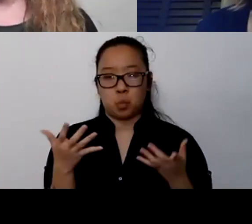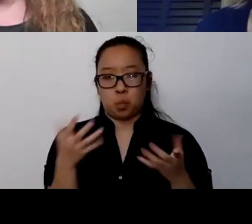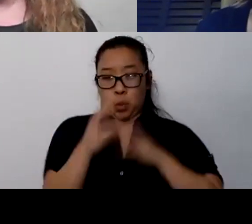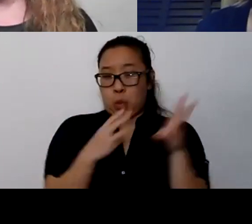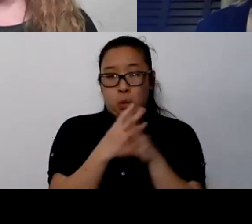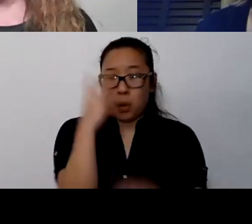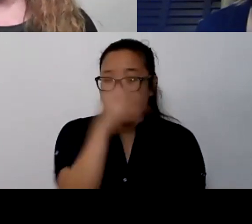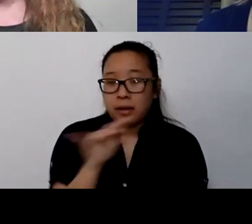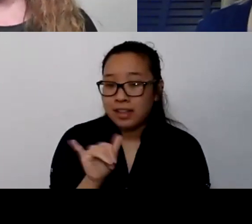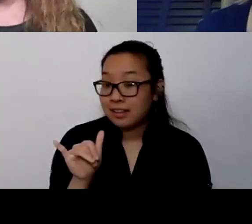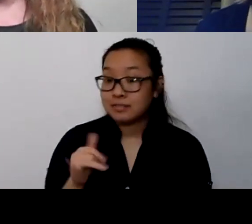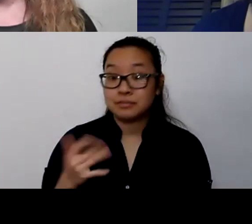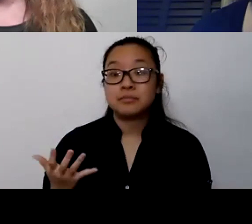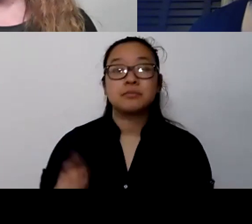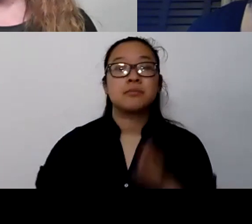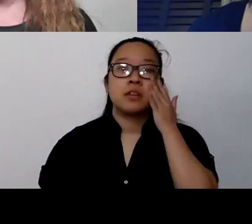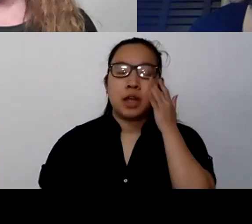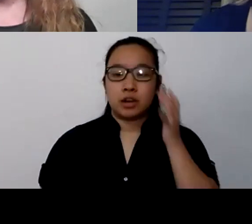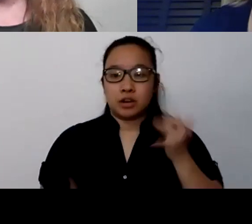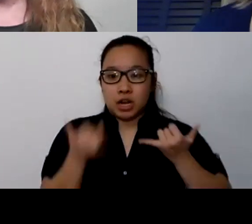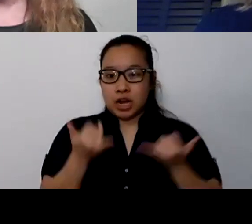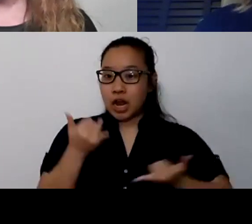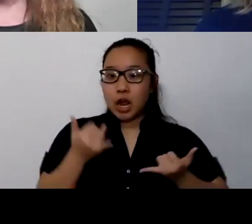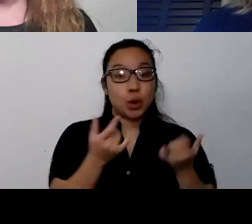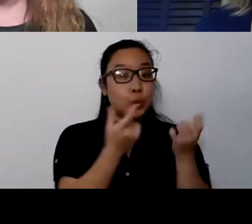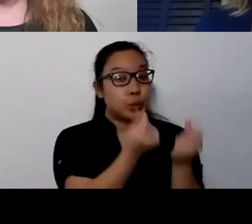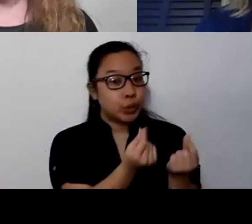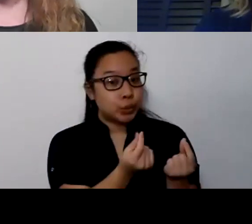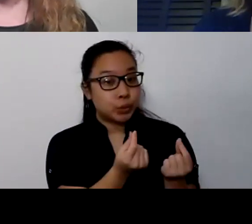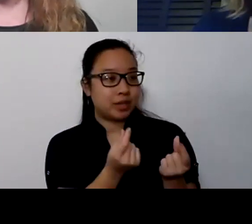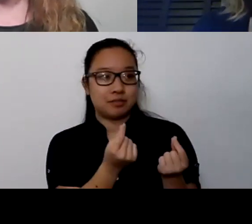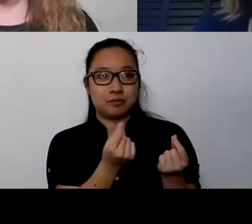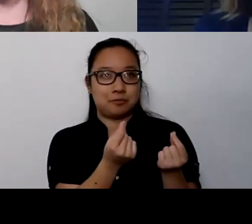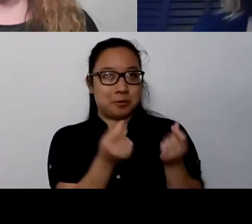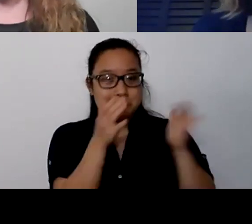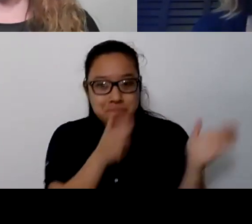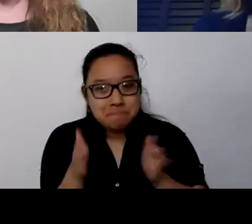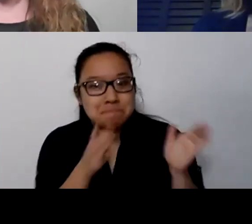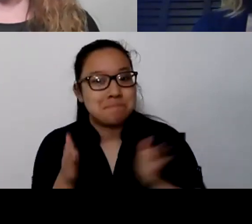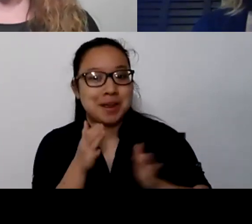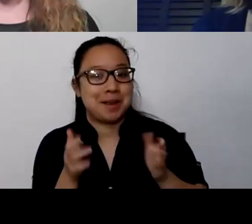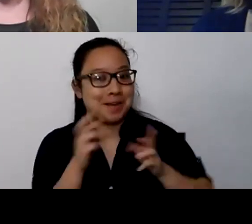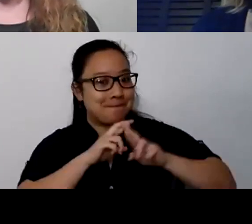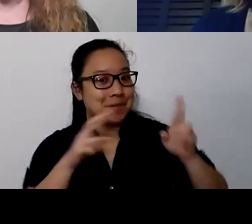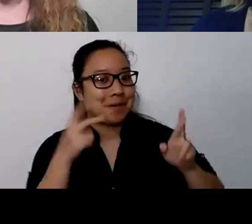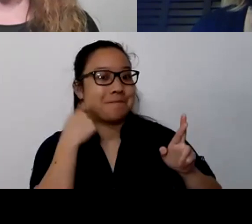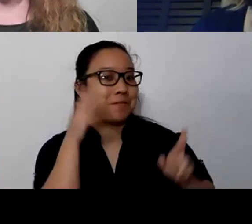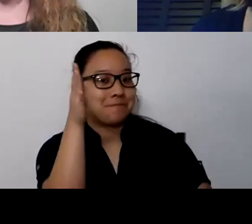to just be present for that. I know I can start. I know that we've talked a lot